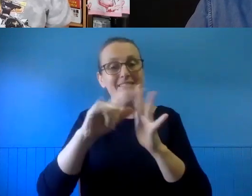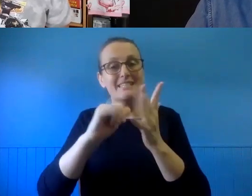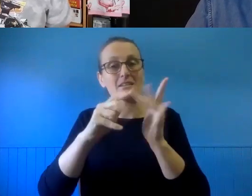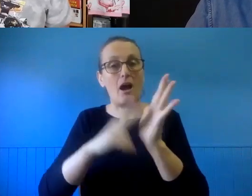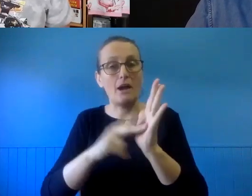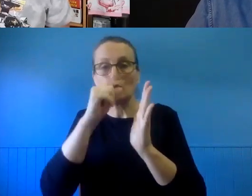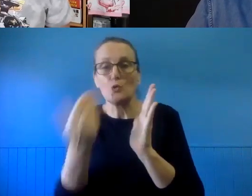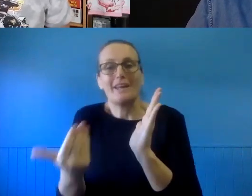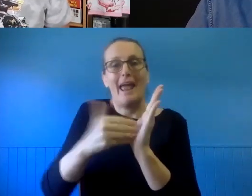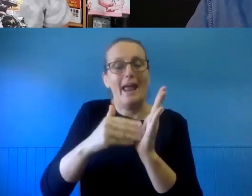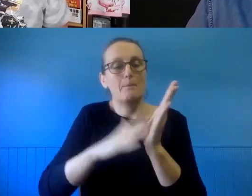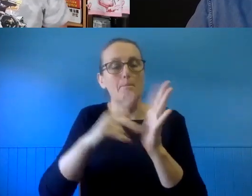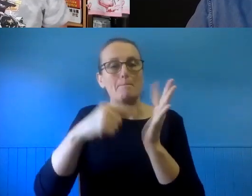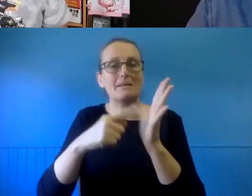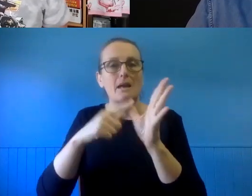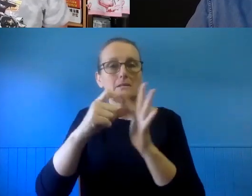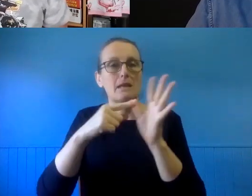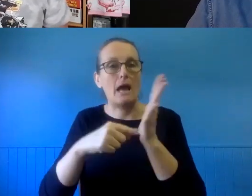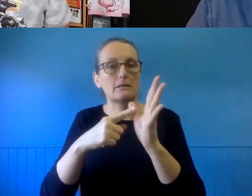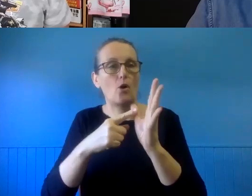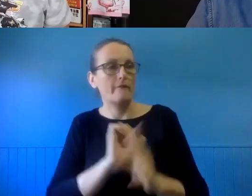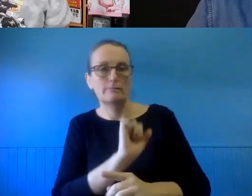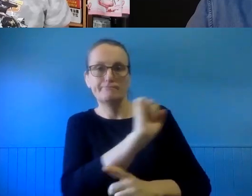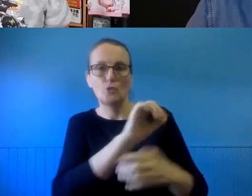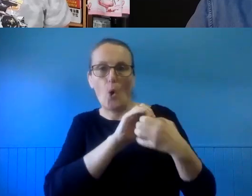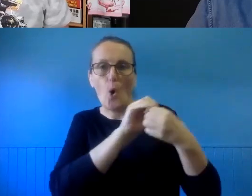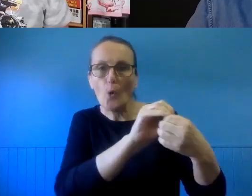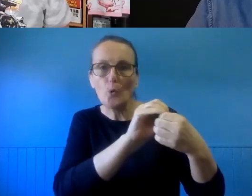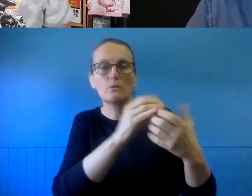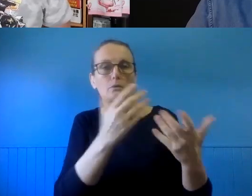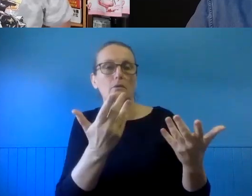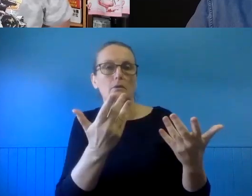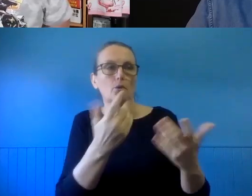metadata information about the rights into the material that you're putting out.